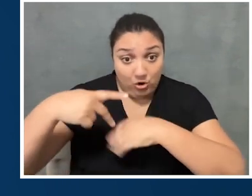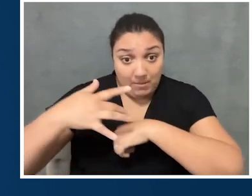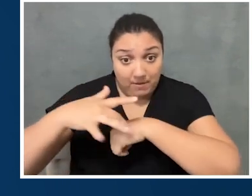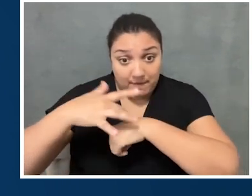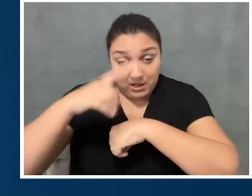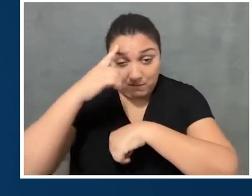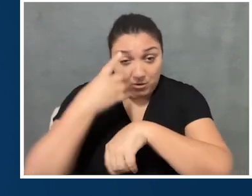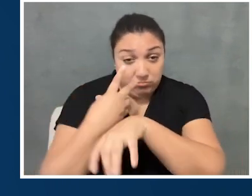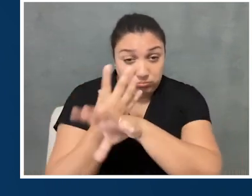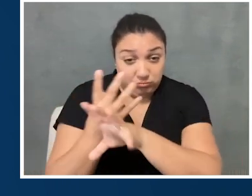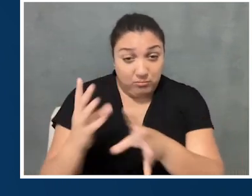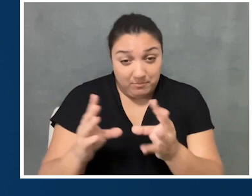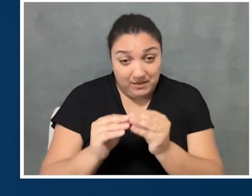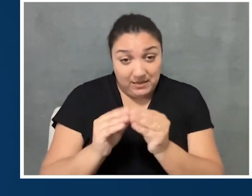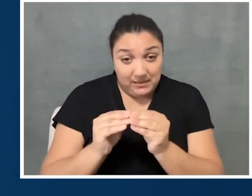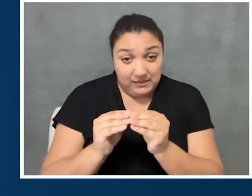that are out there to have virtual meetings?